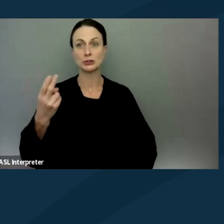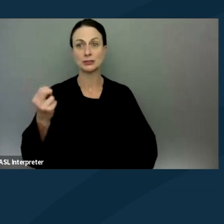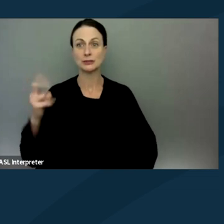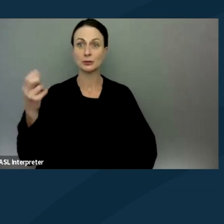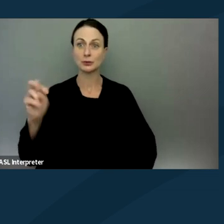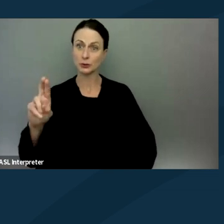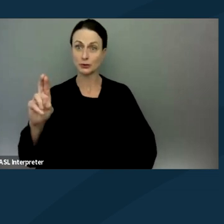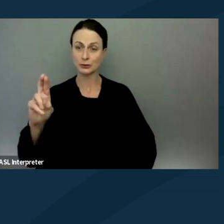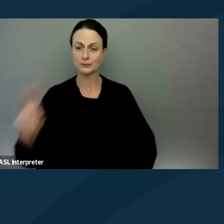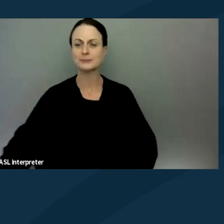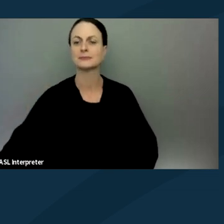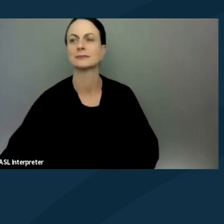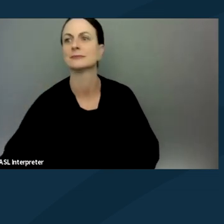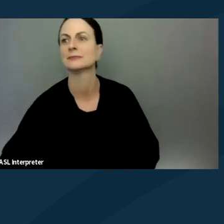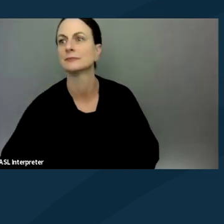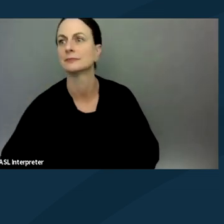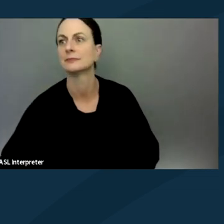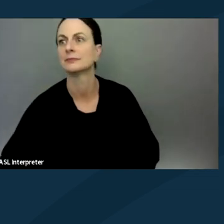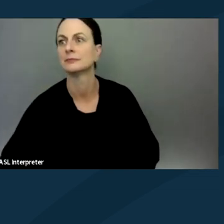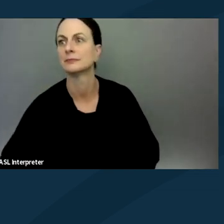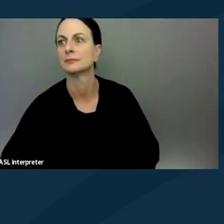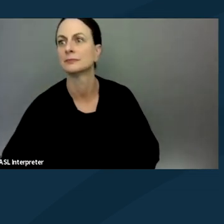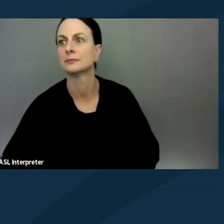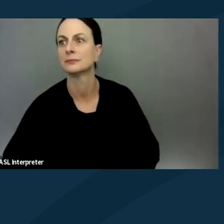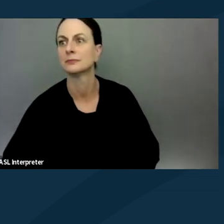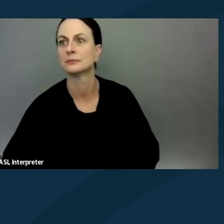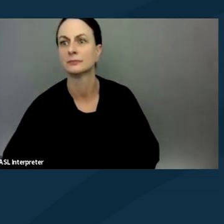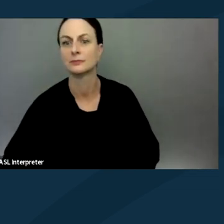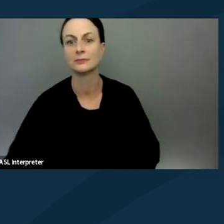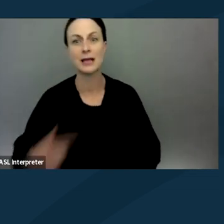and I am an attorney with Disability Law United or DLU.